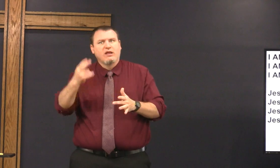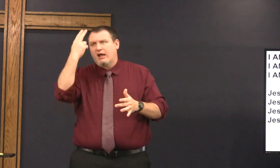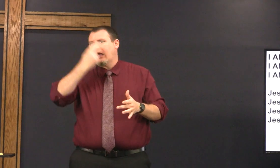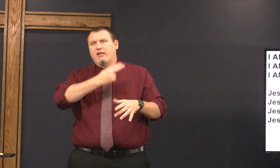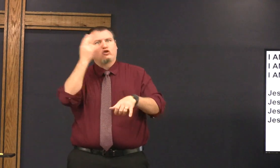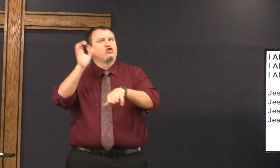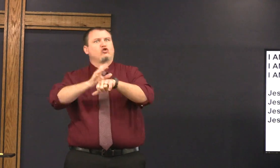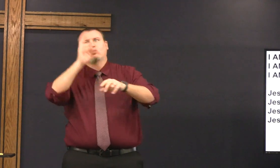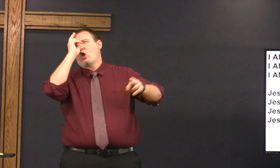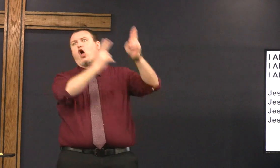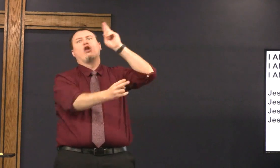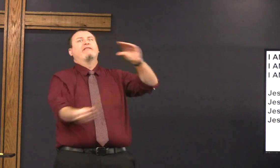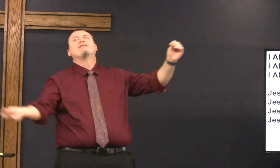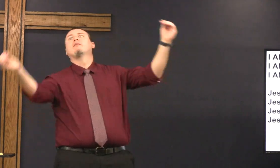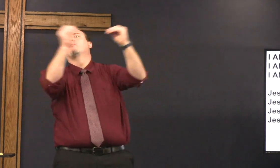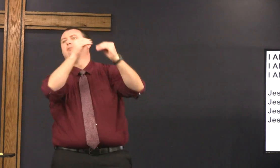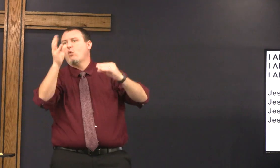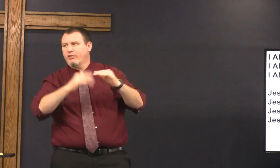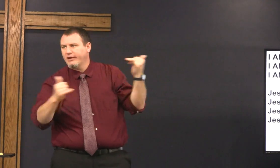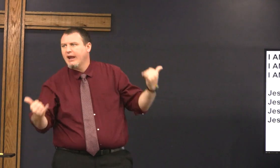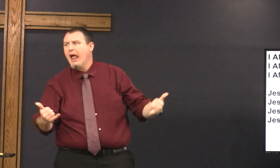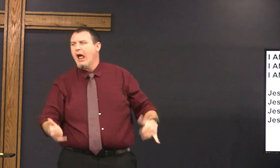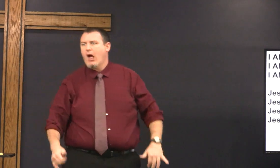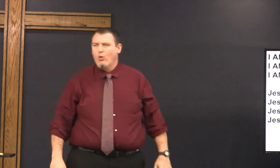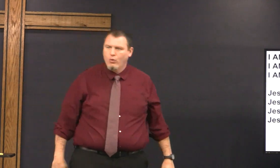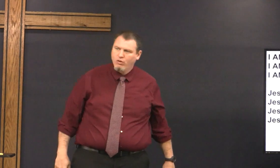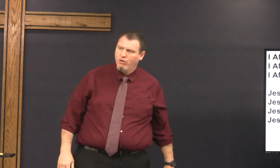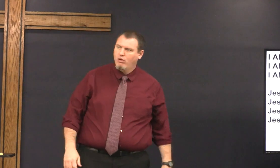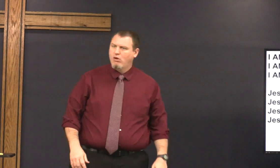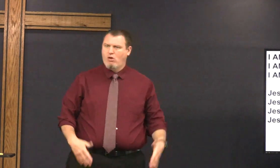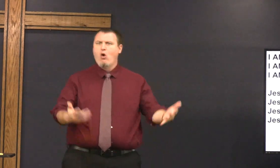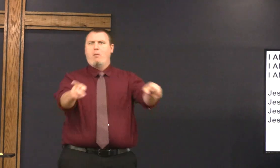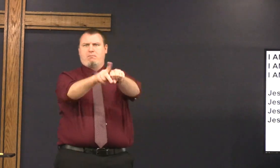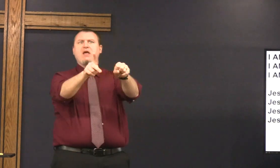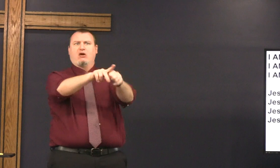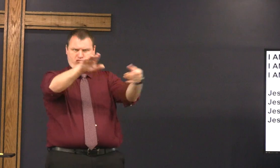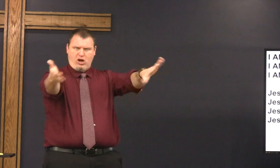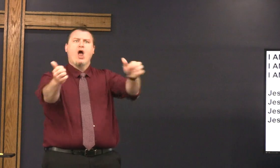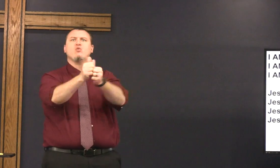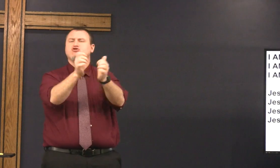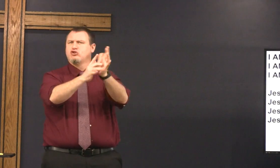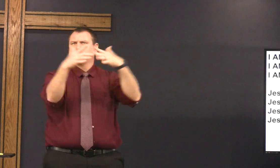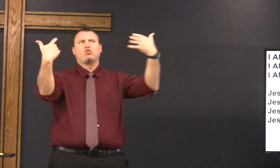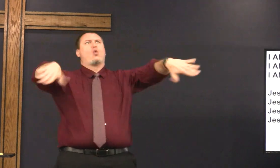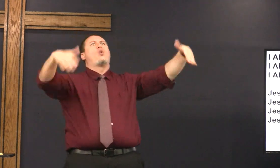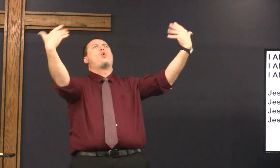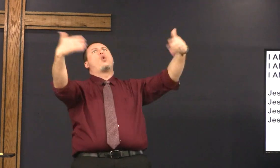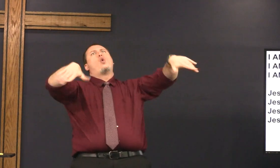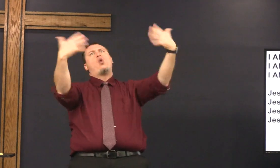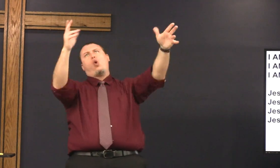had died with Jesus the Catholic Church would be even more powerful than it is now but Jesus